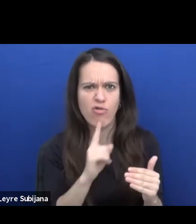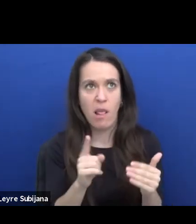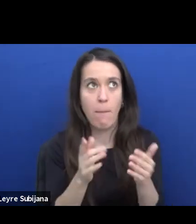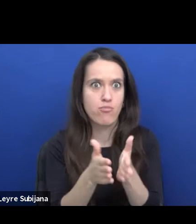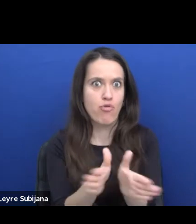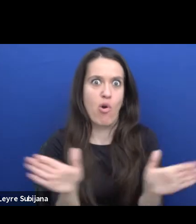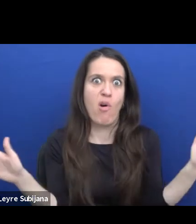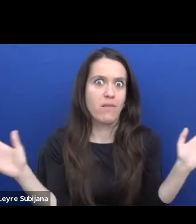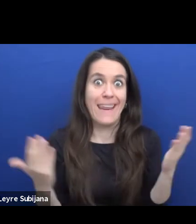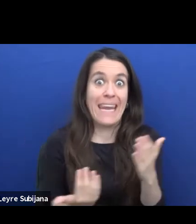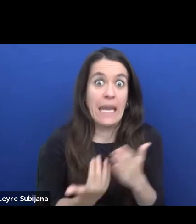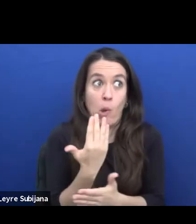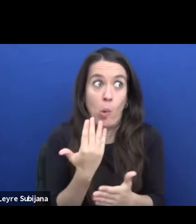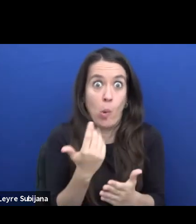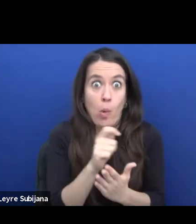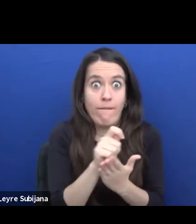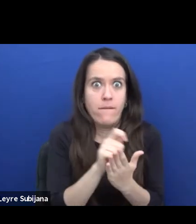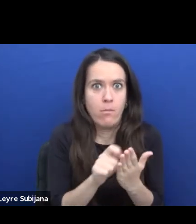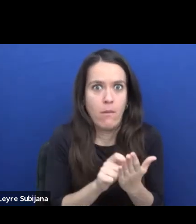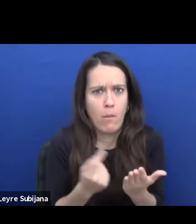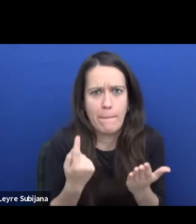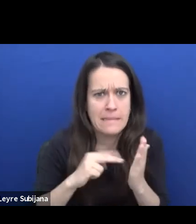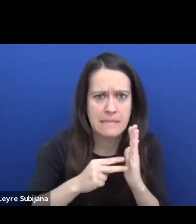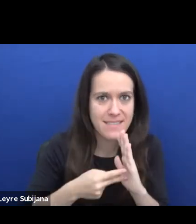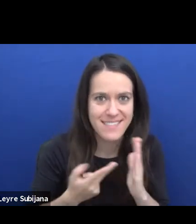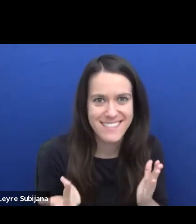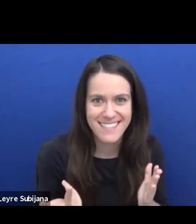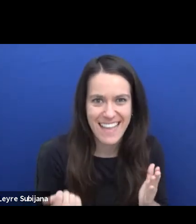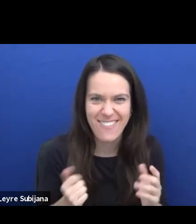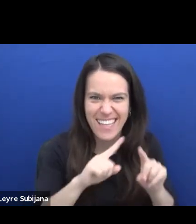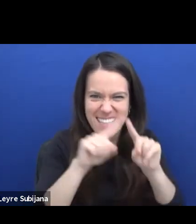and many types of theatrical situations.